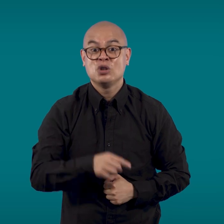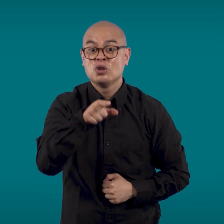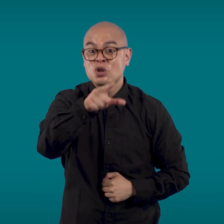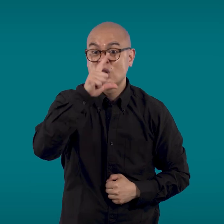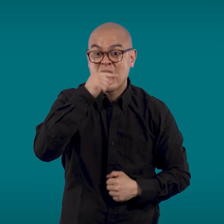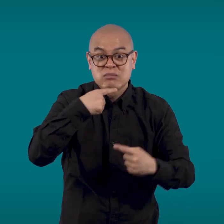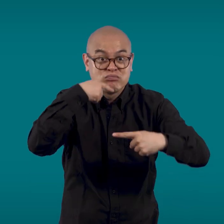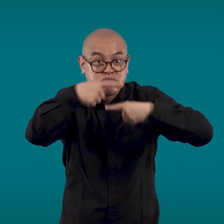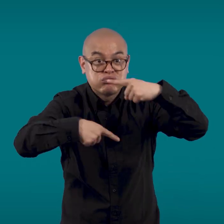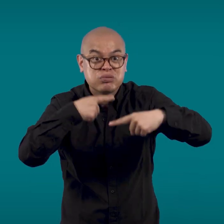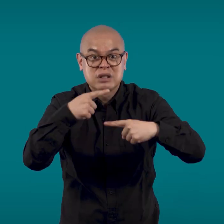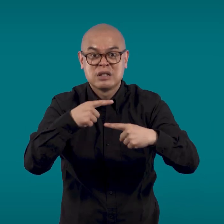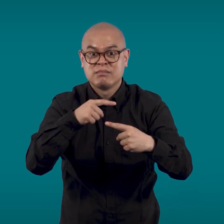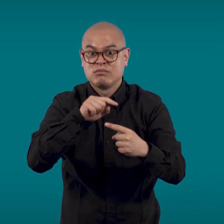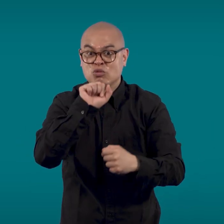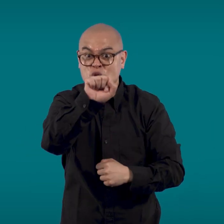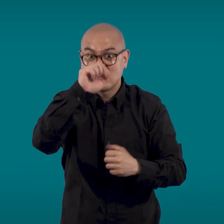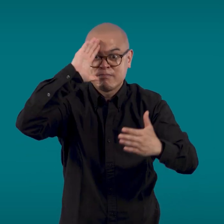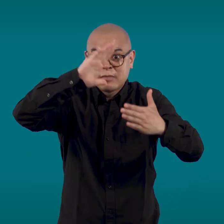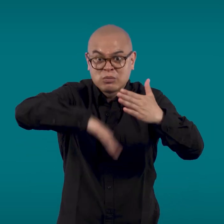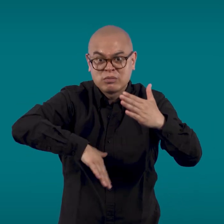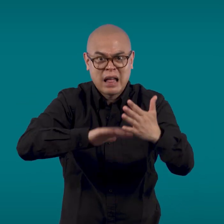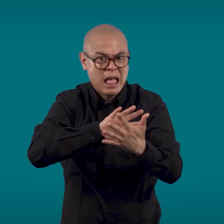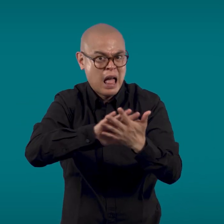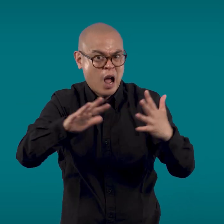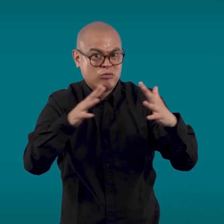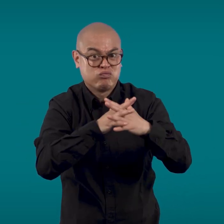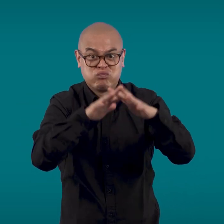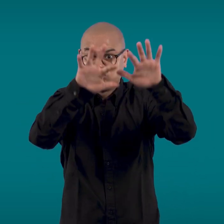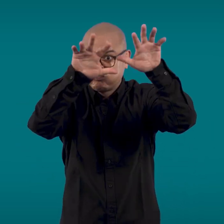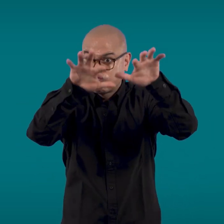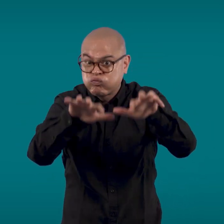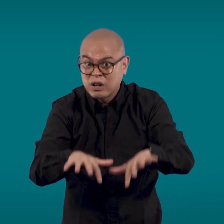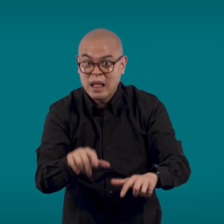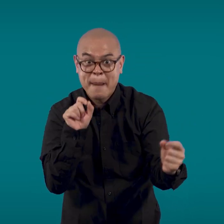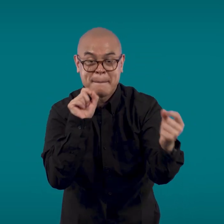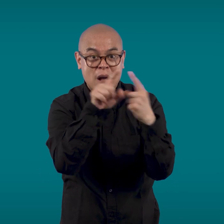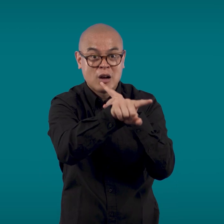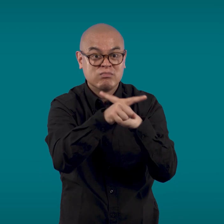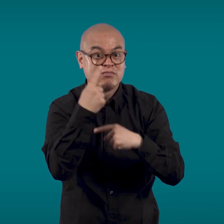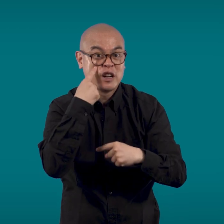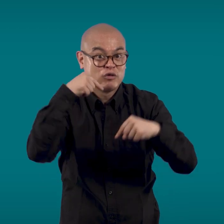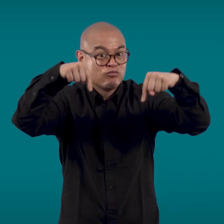You can share your experience with the outage in English by sending an email to: